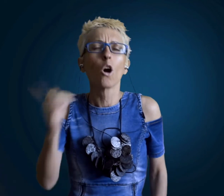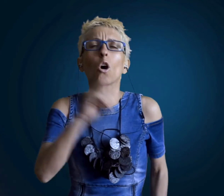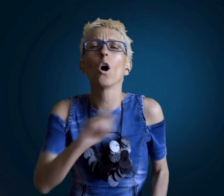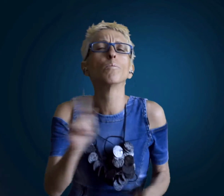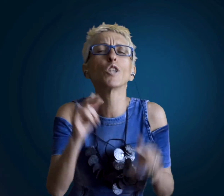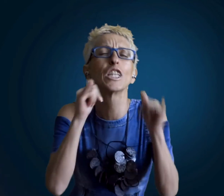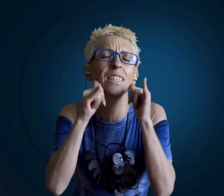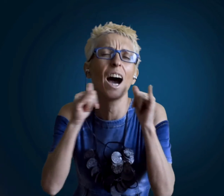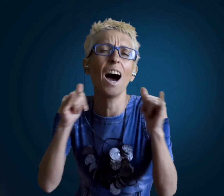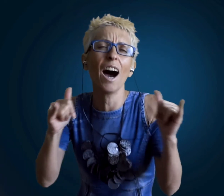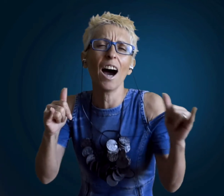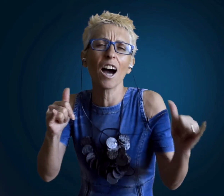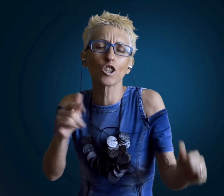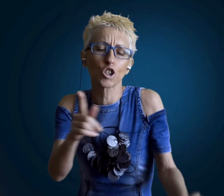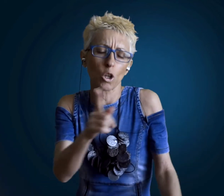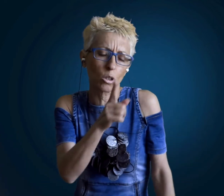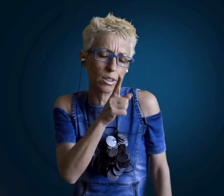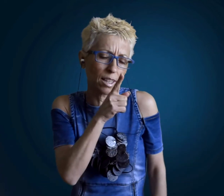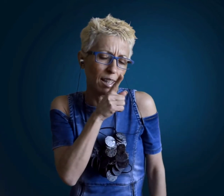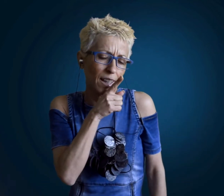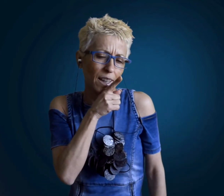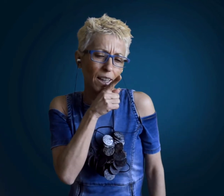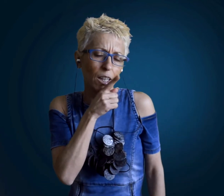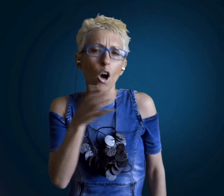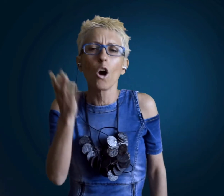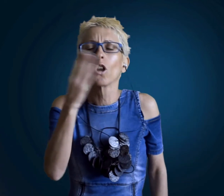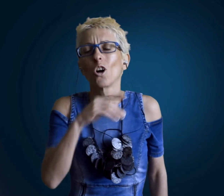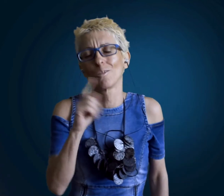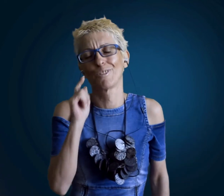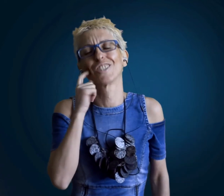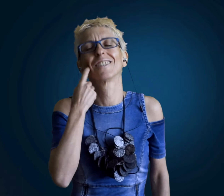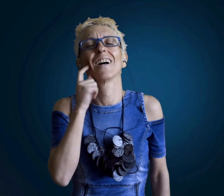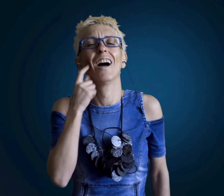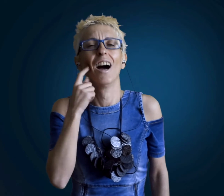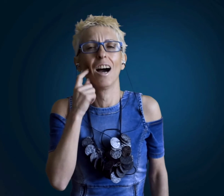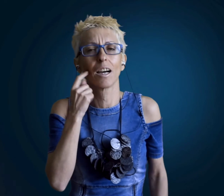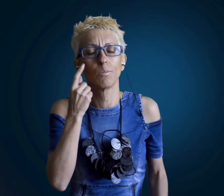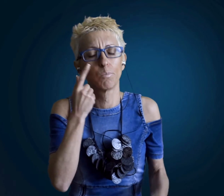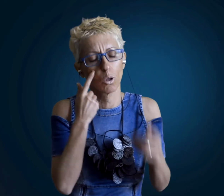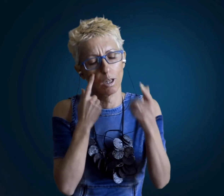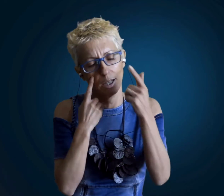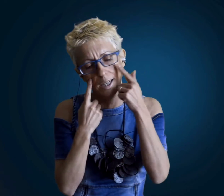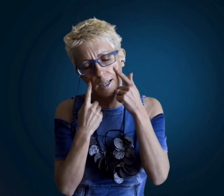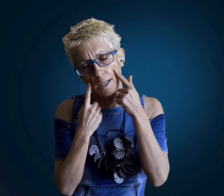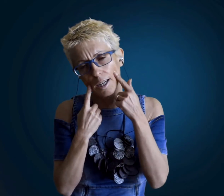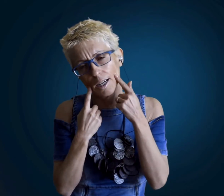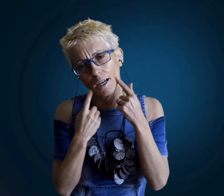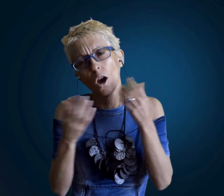anyone who yell silent anyone who laugh is crying